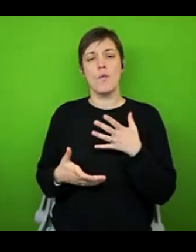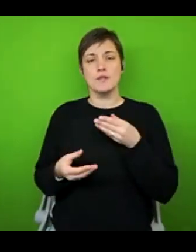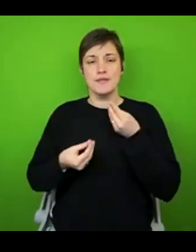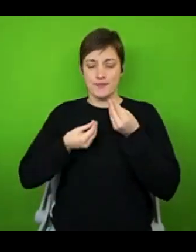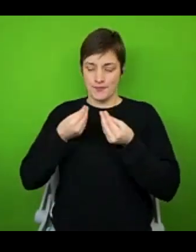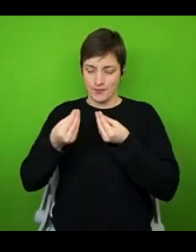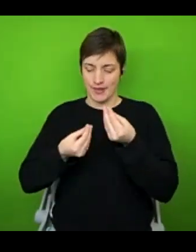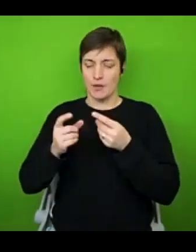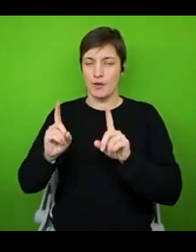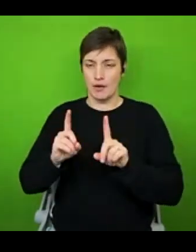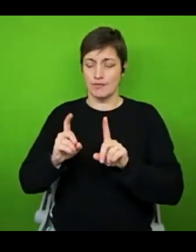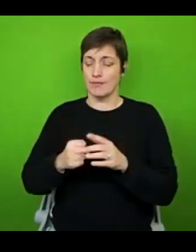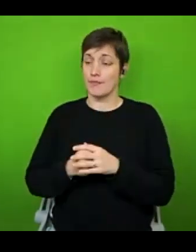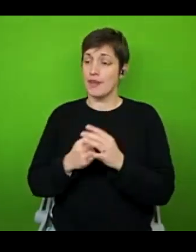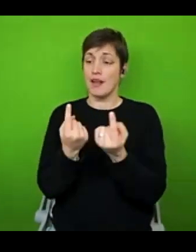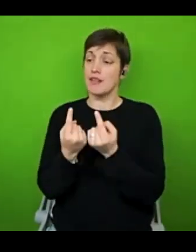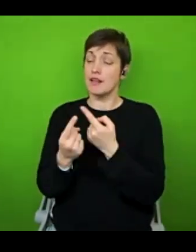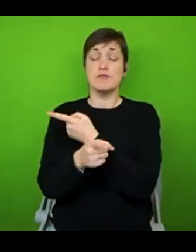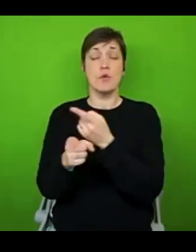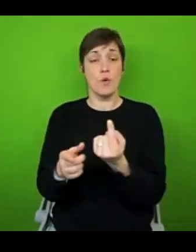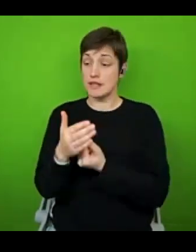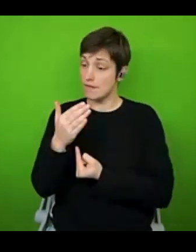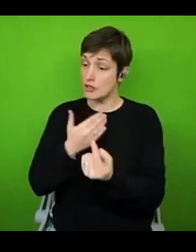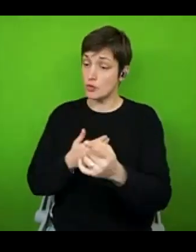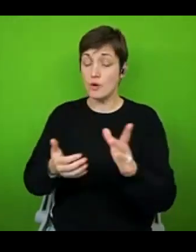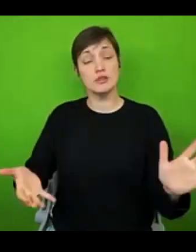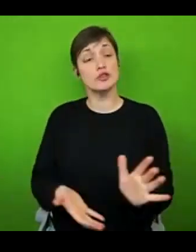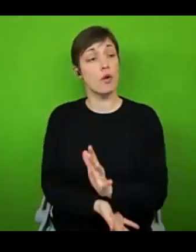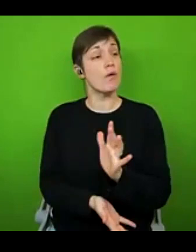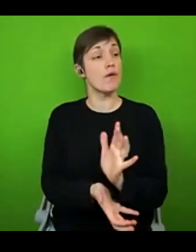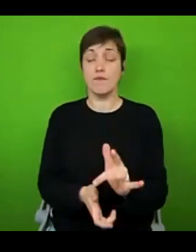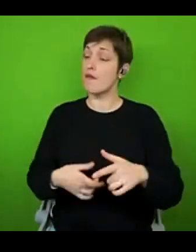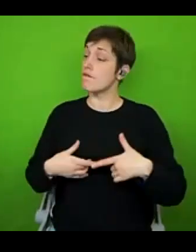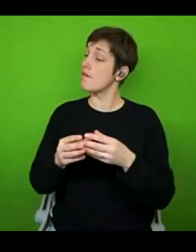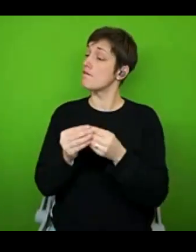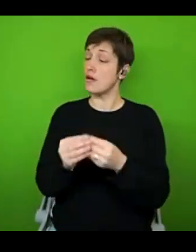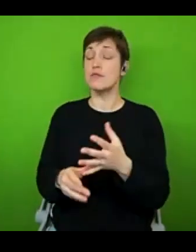the things that you as an individual really enjoy, and you feel bring value to your life. And yes, don't be afraid